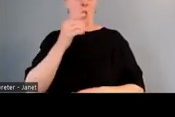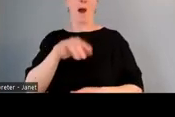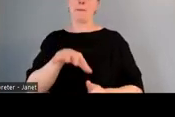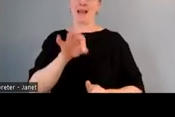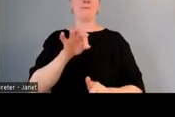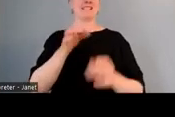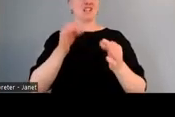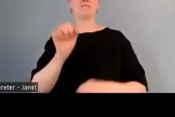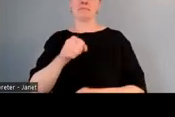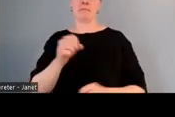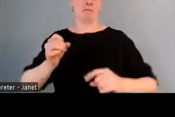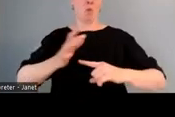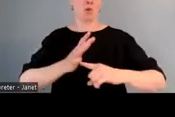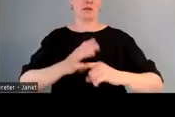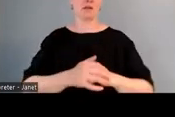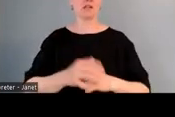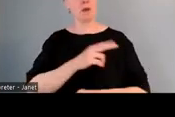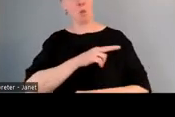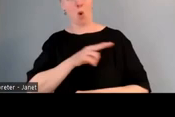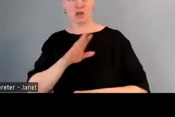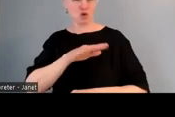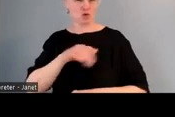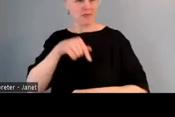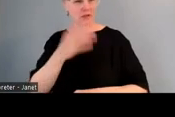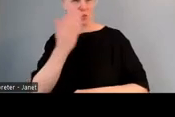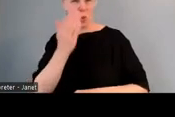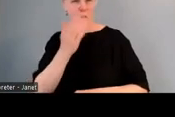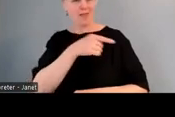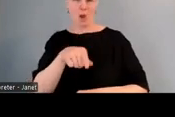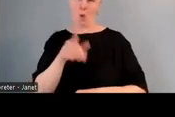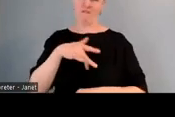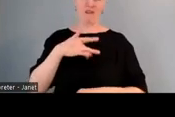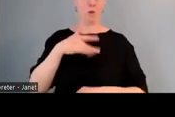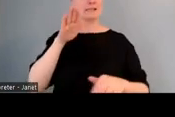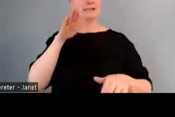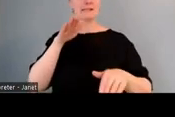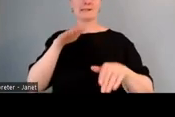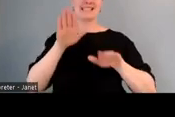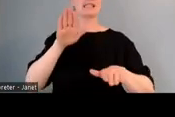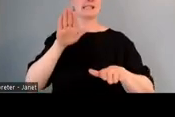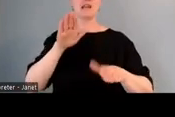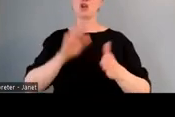they're very much citizens of Aotearoa New Zealand. And so they're having a really broad experience